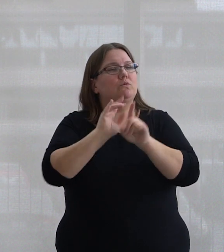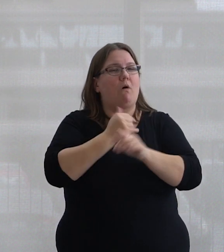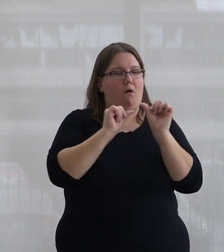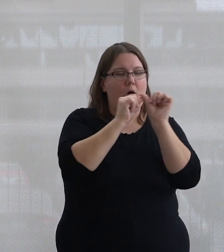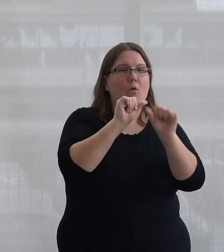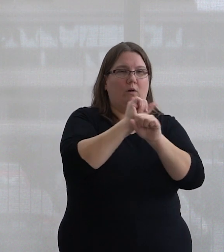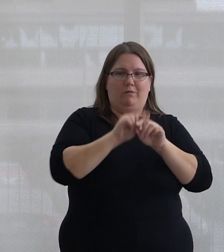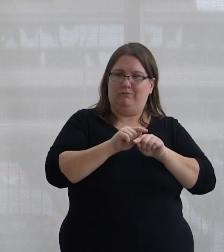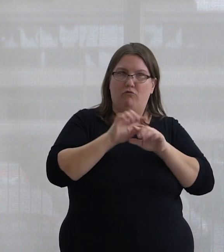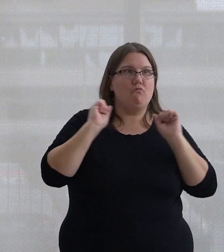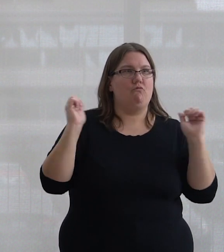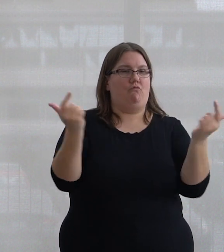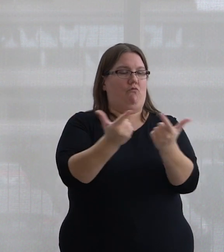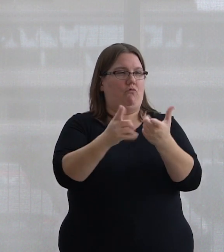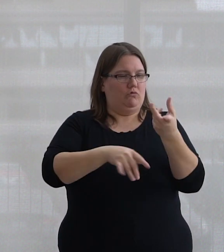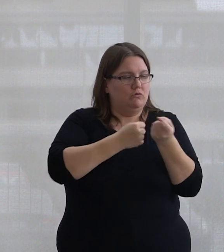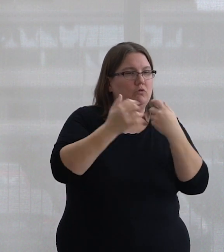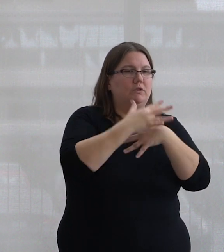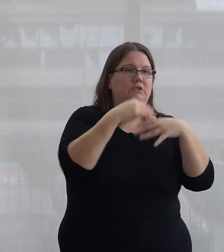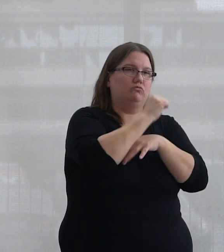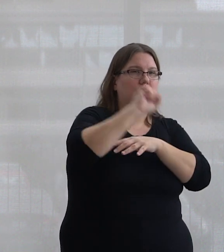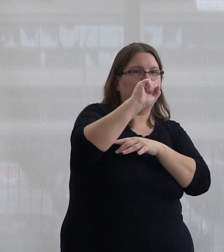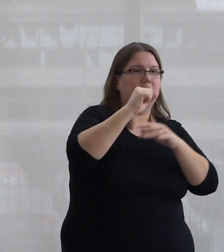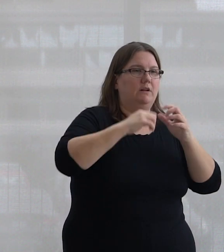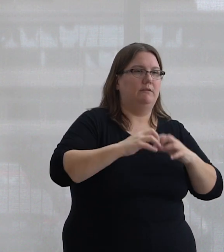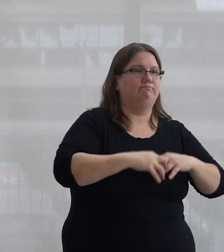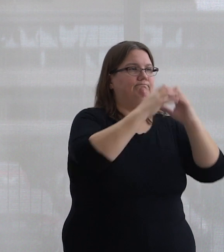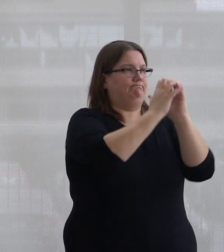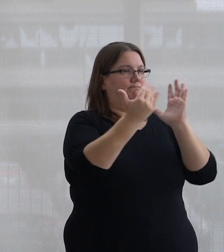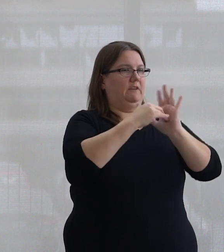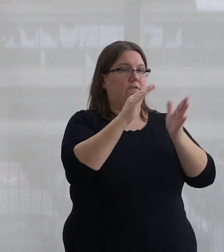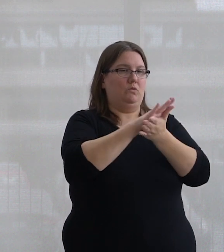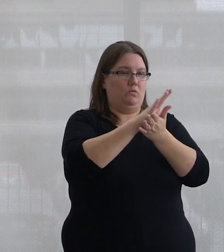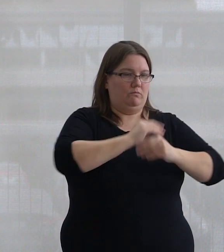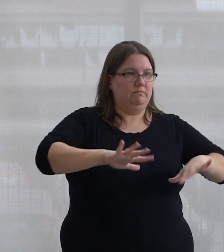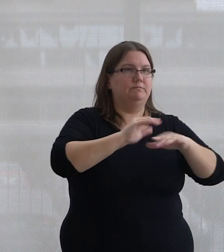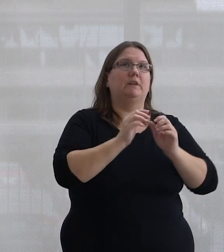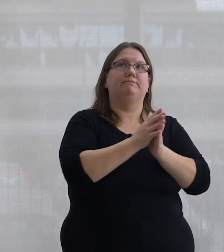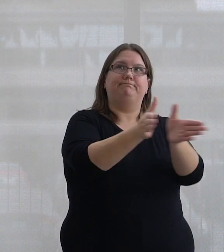are doing to support Indigenous resistance and resurgence across campus and beyond.